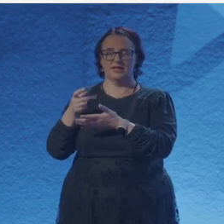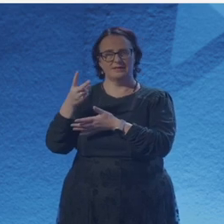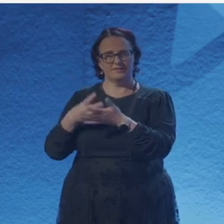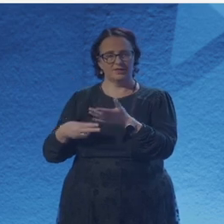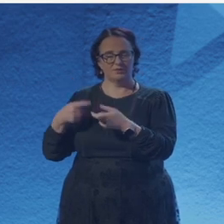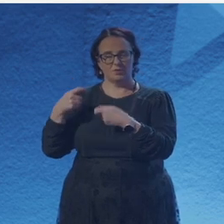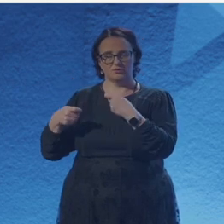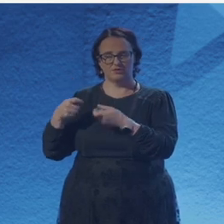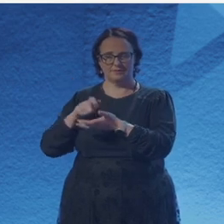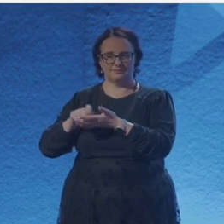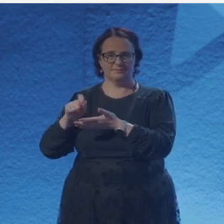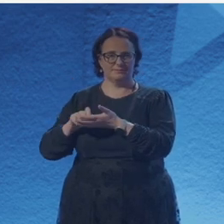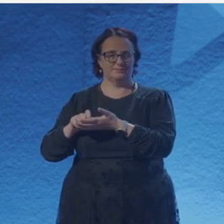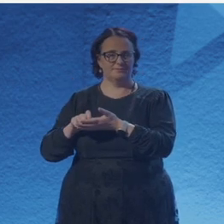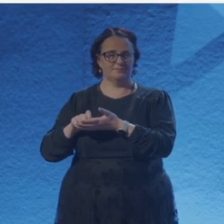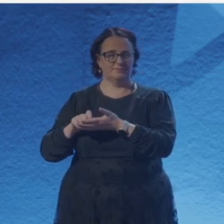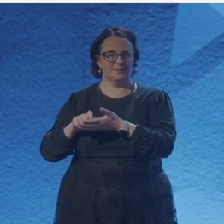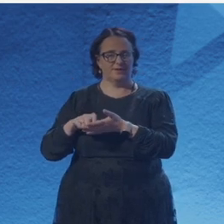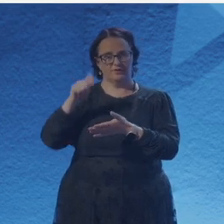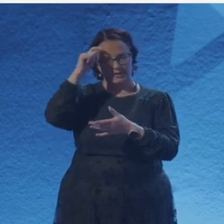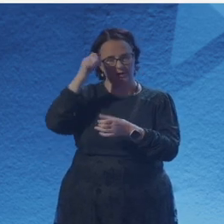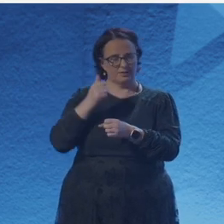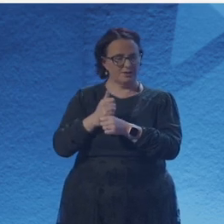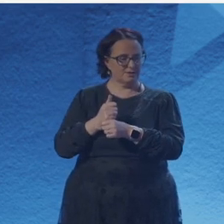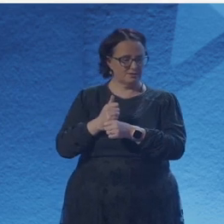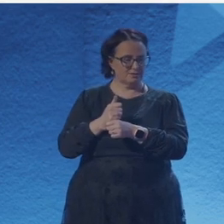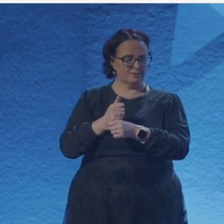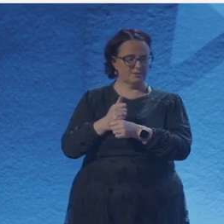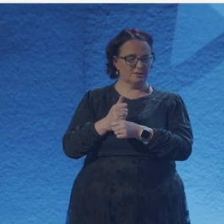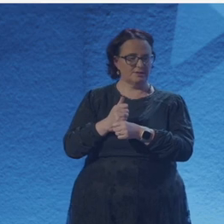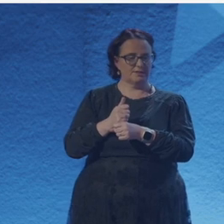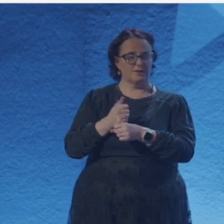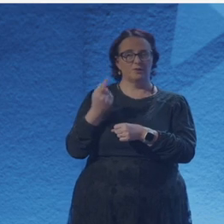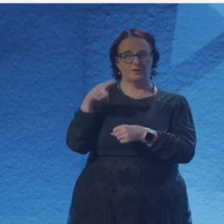Yeah, I mean, you mentioned yeah, I think you did mention some, you know,